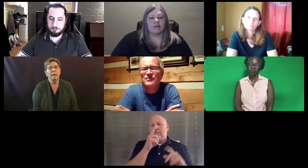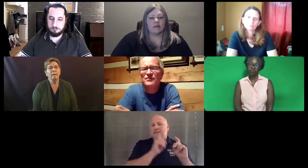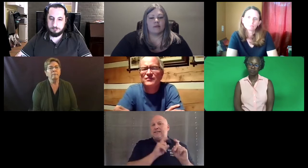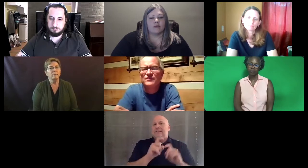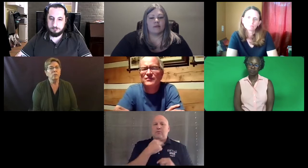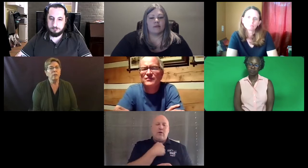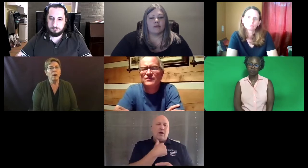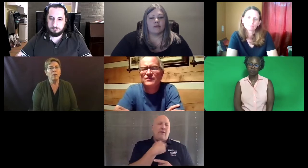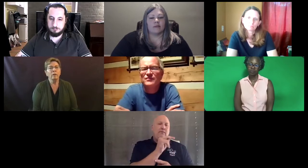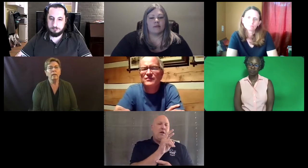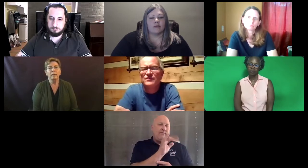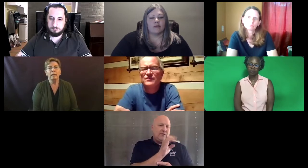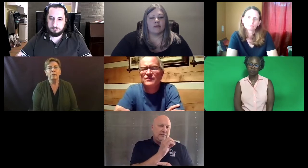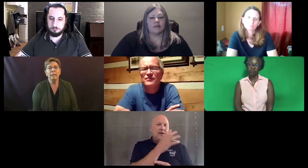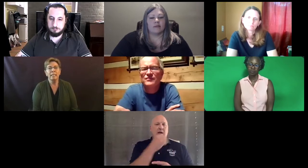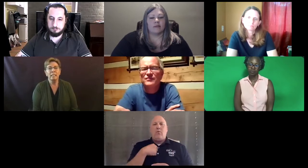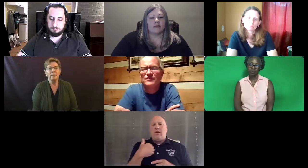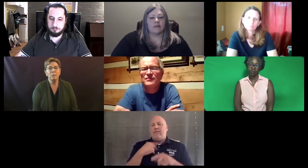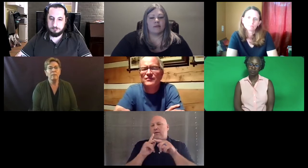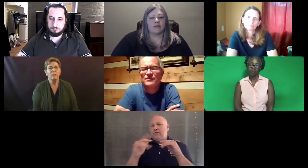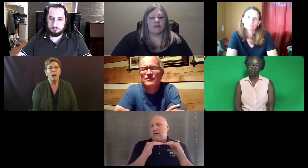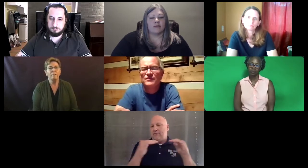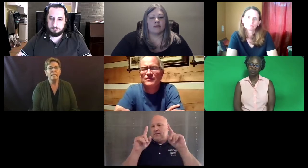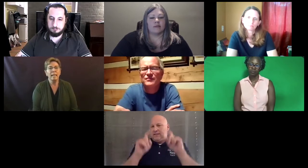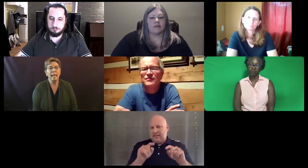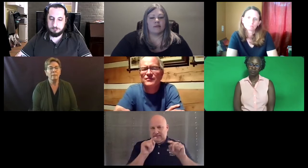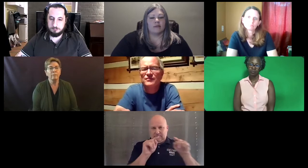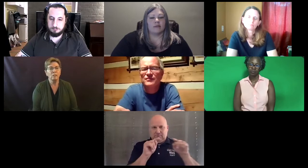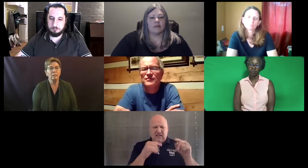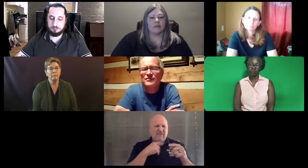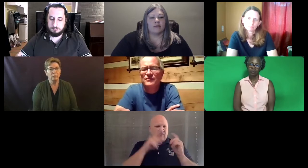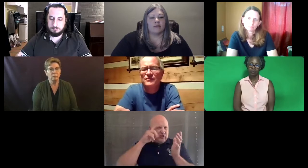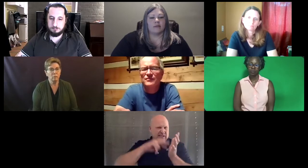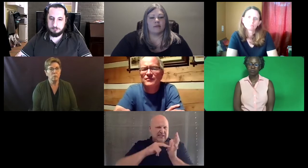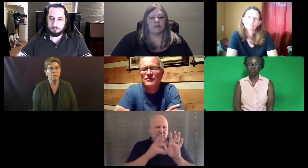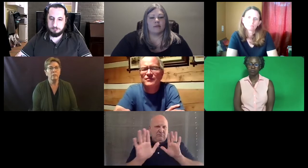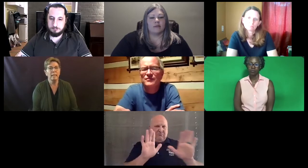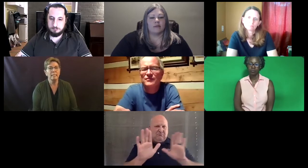So there are hearing assessments. We have the novice and the professional level. Those two tests for different reasons.